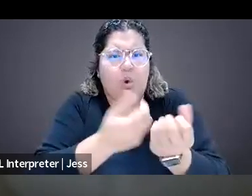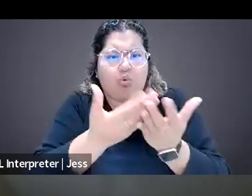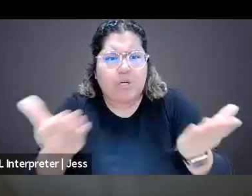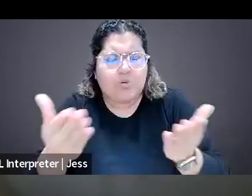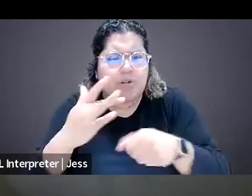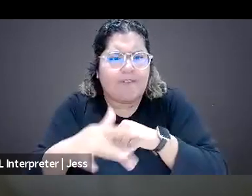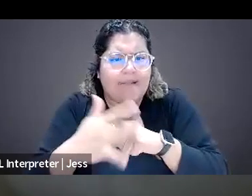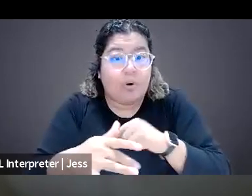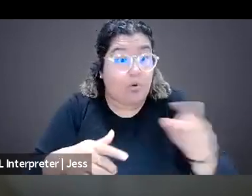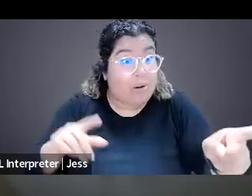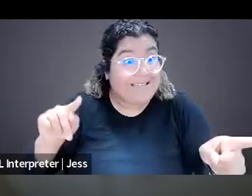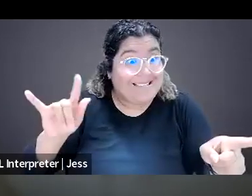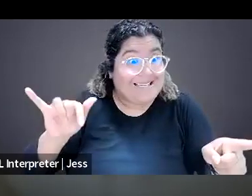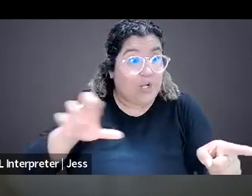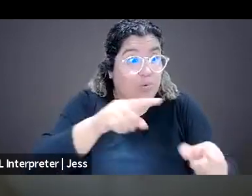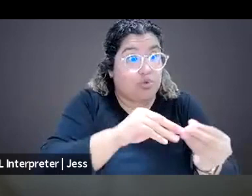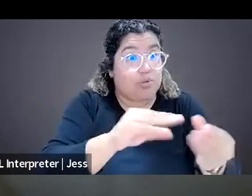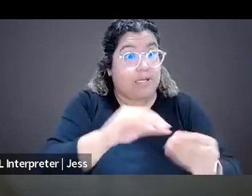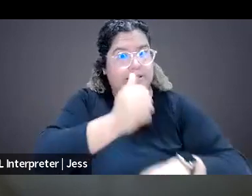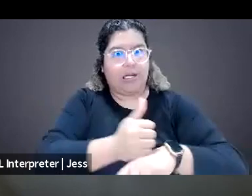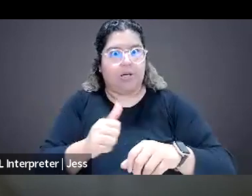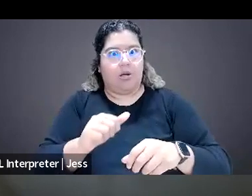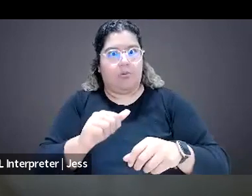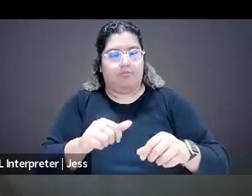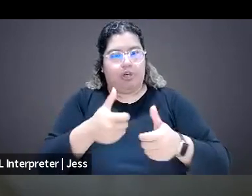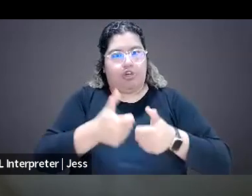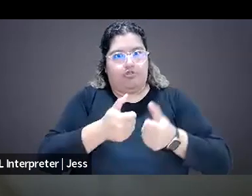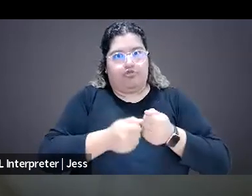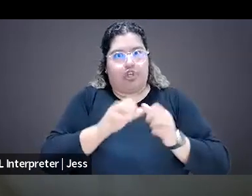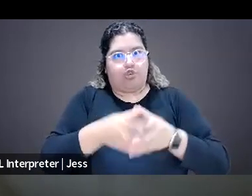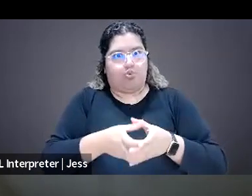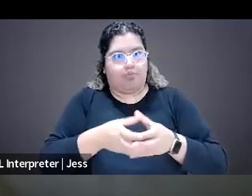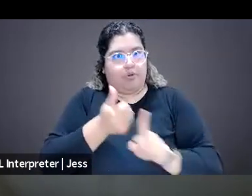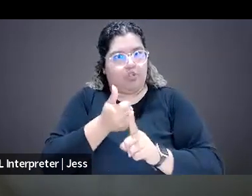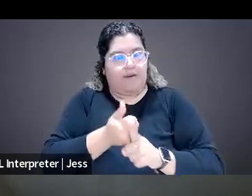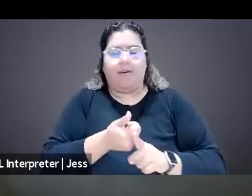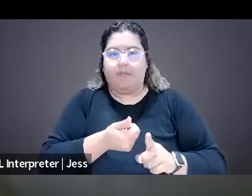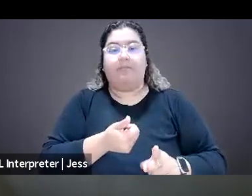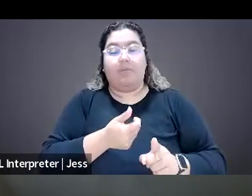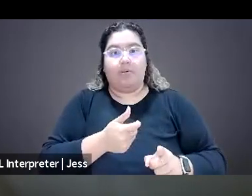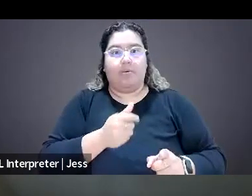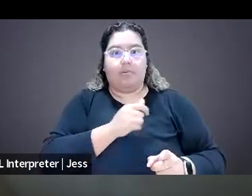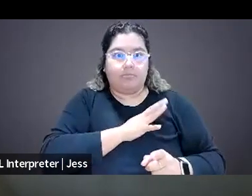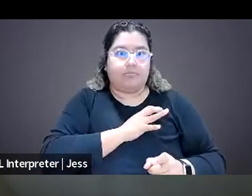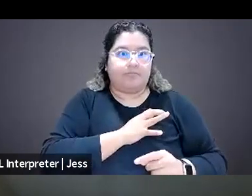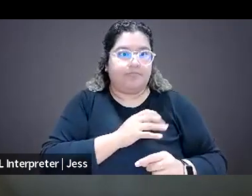the thing that you're mentioning about sort of actually like groups that sort of, of folks you can talk to is definitely something that is not, you know, exclusive to a newsroom context